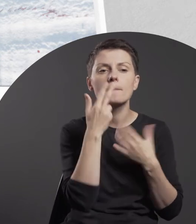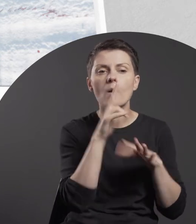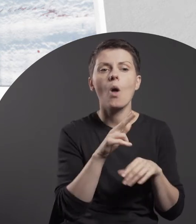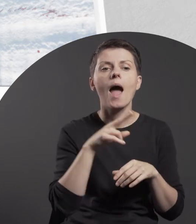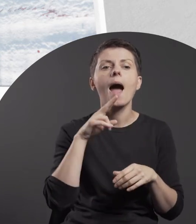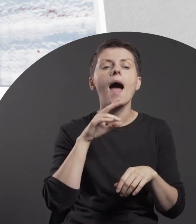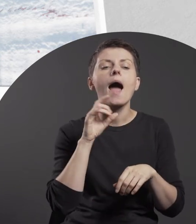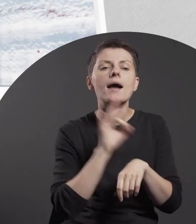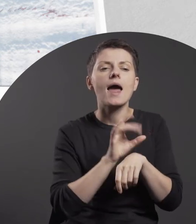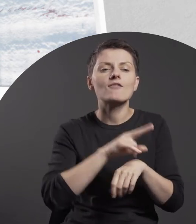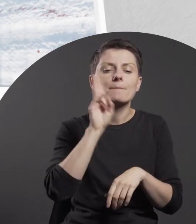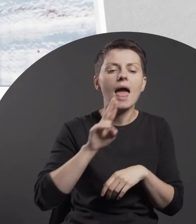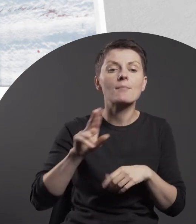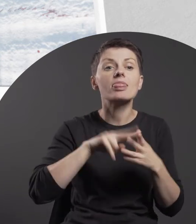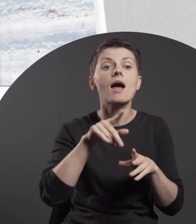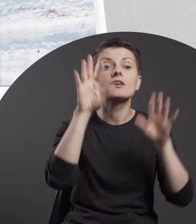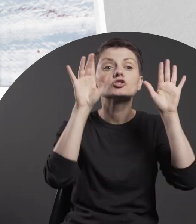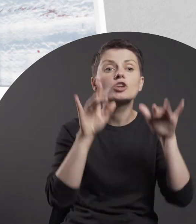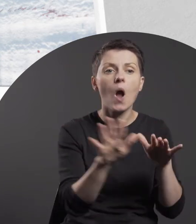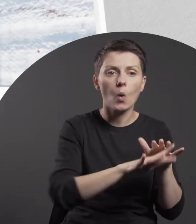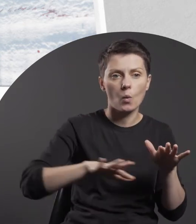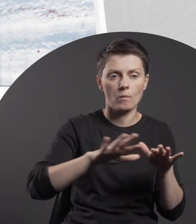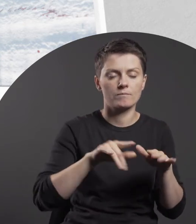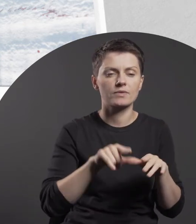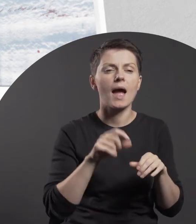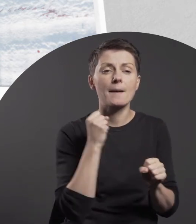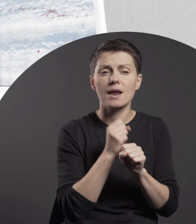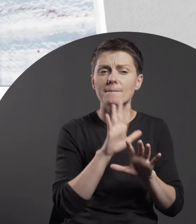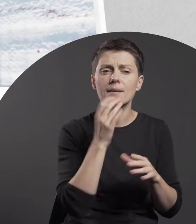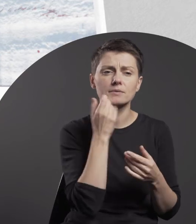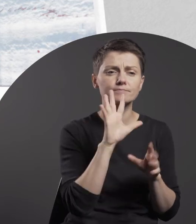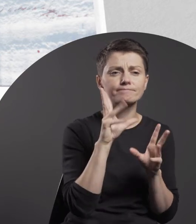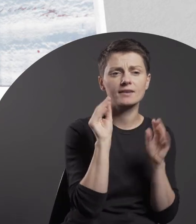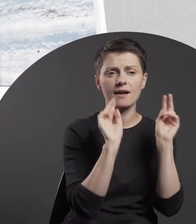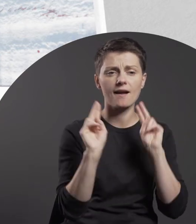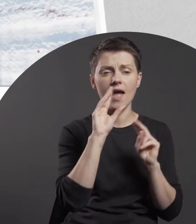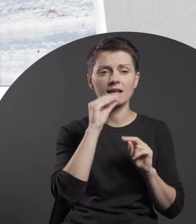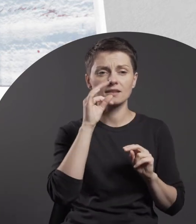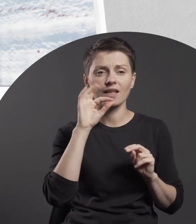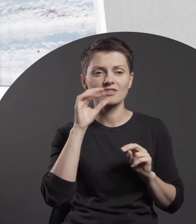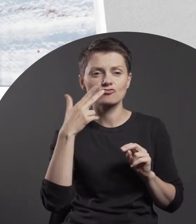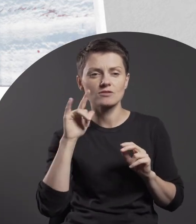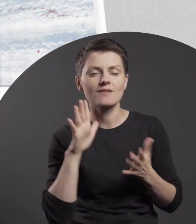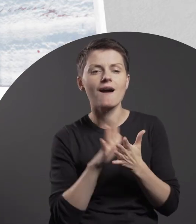The work is highly aestheticized: the stains of red paint splashed on the white surface